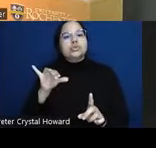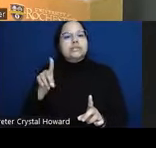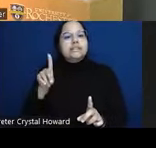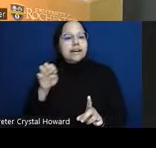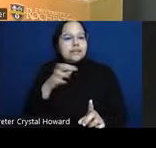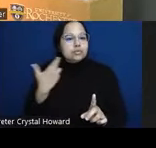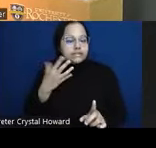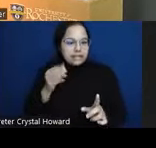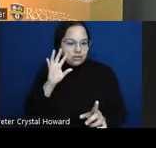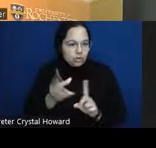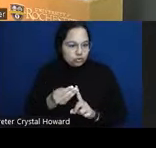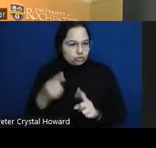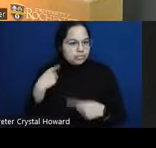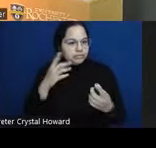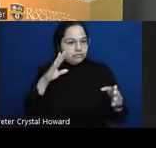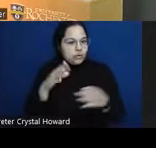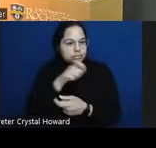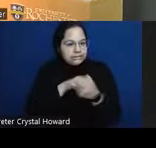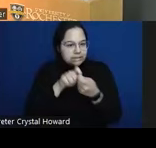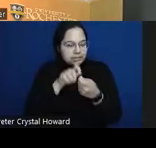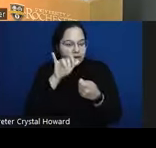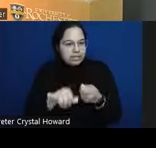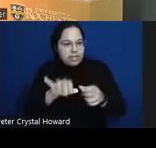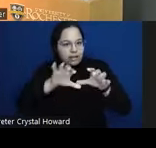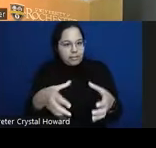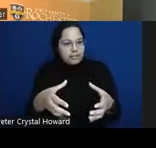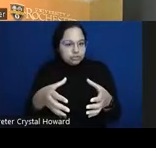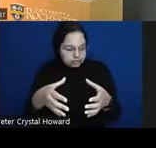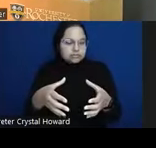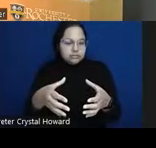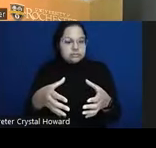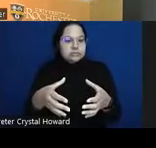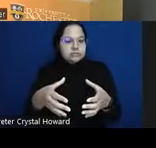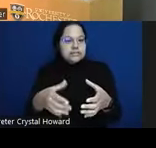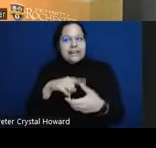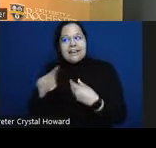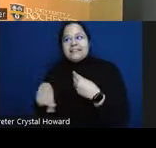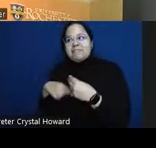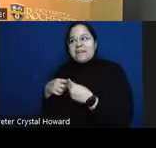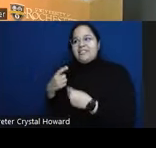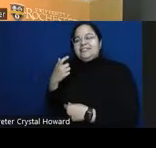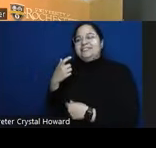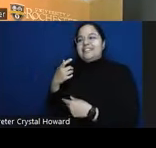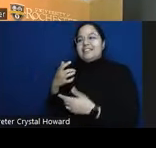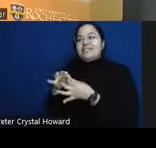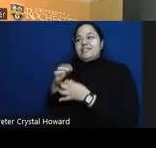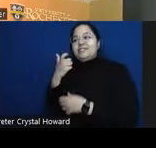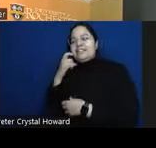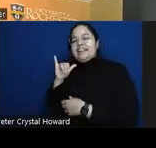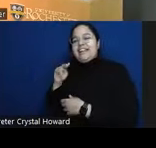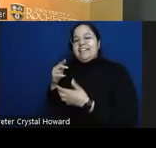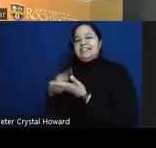population and uh in in light of Ian's talk about Bas rates I think this is uh applicable here so